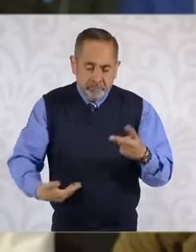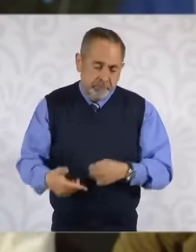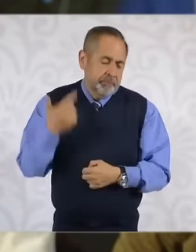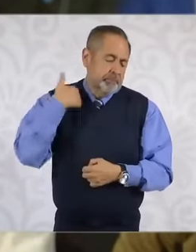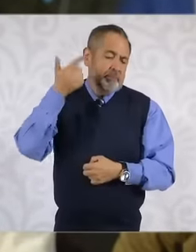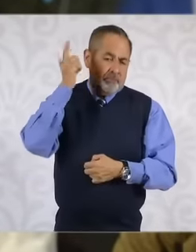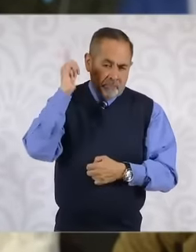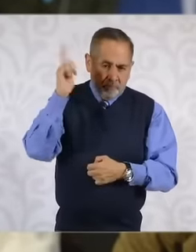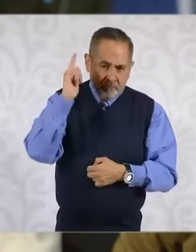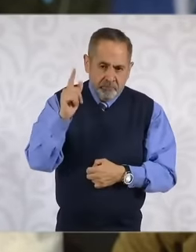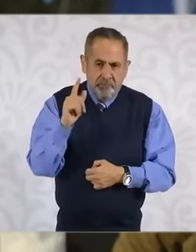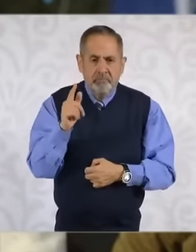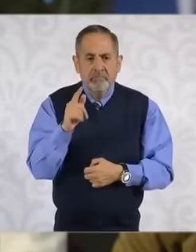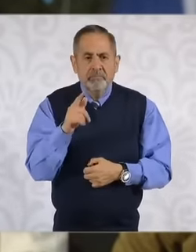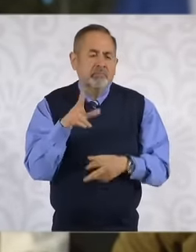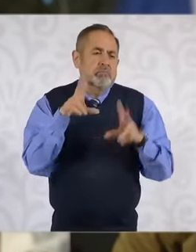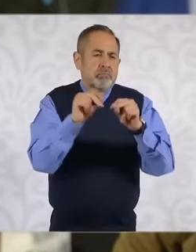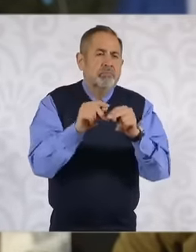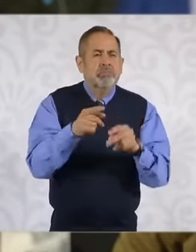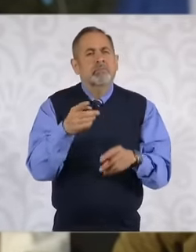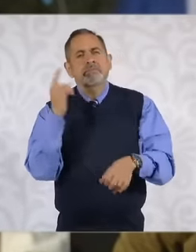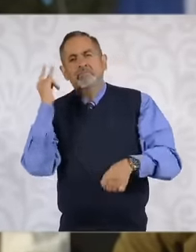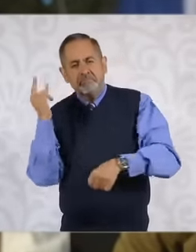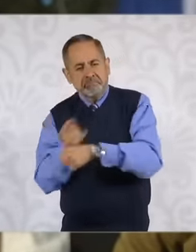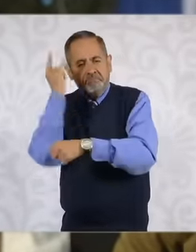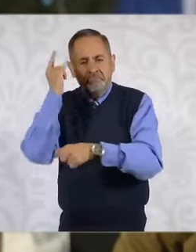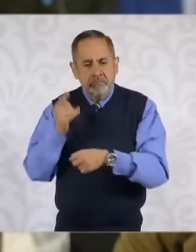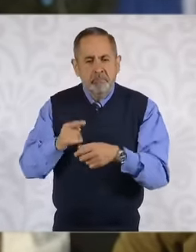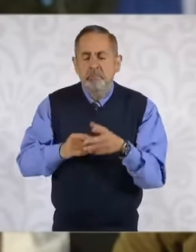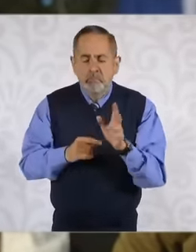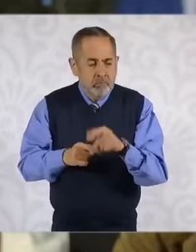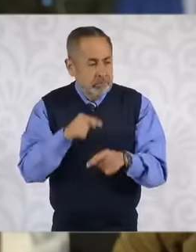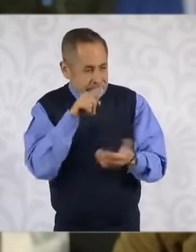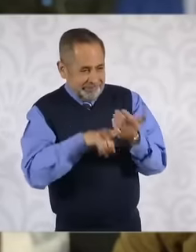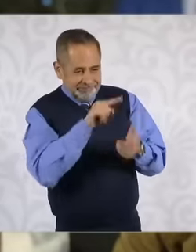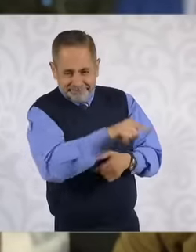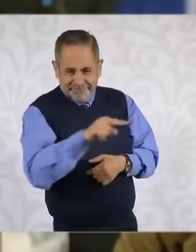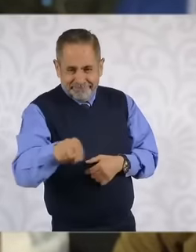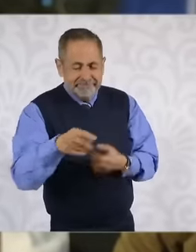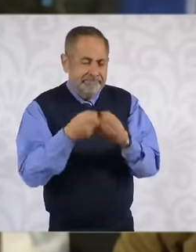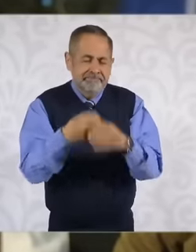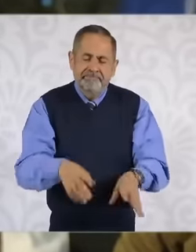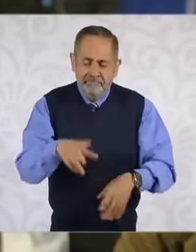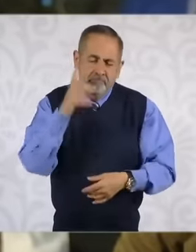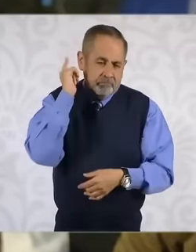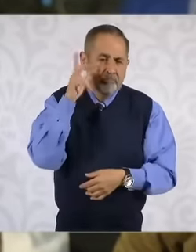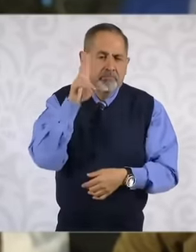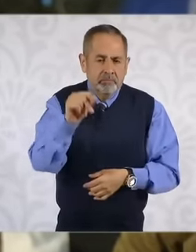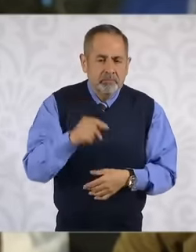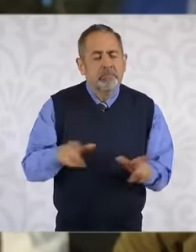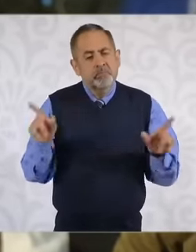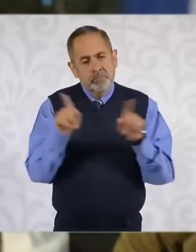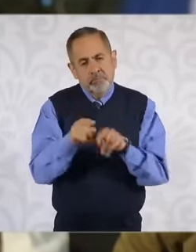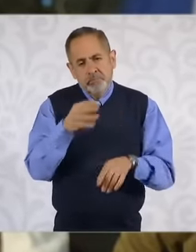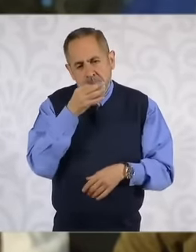these types of situations will not be stained because this is your government and that's where I'll leave it because we